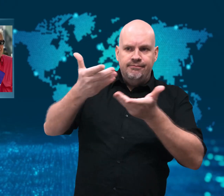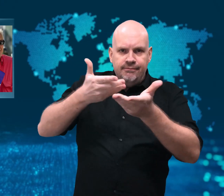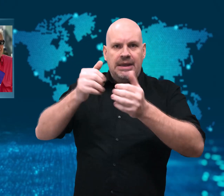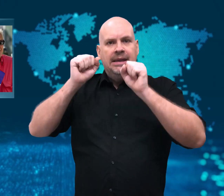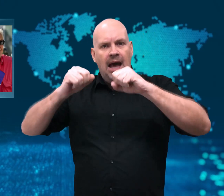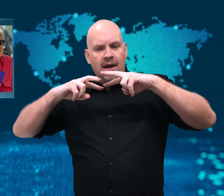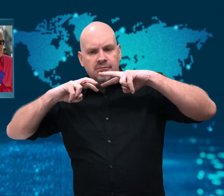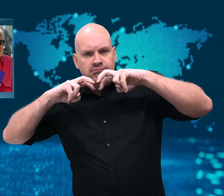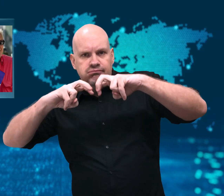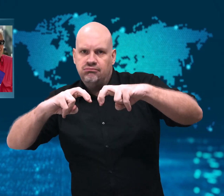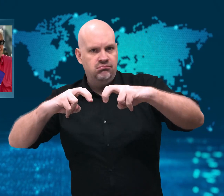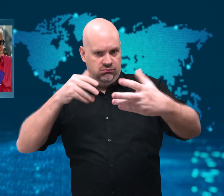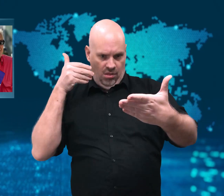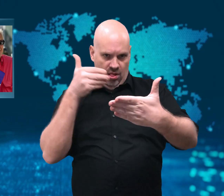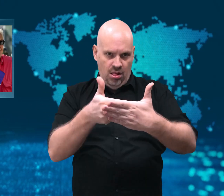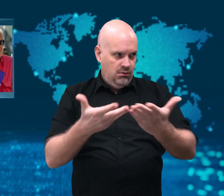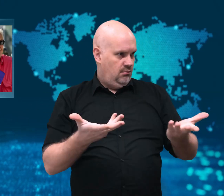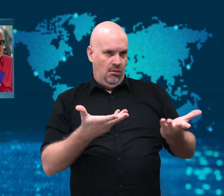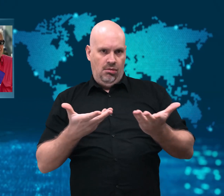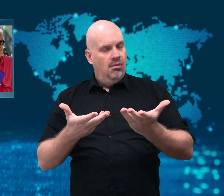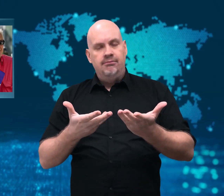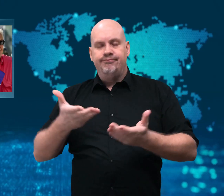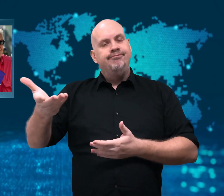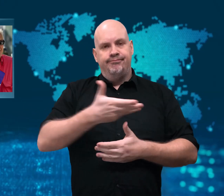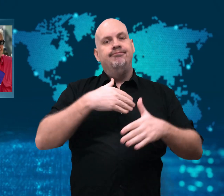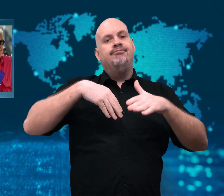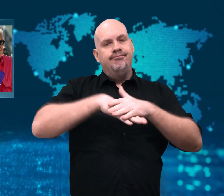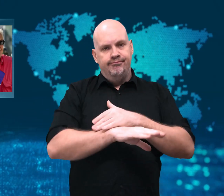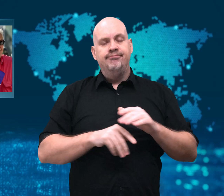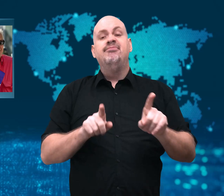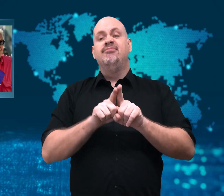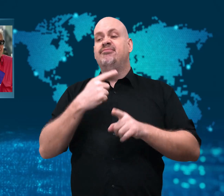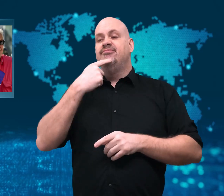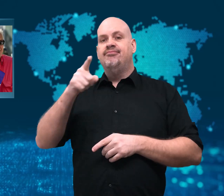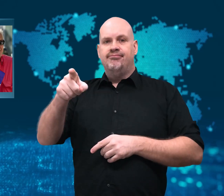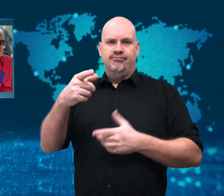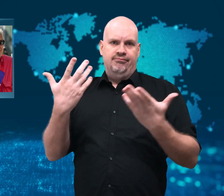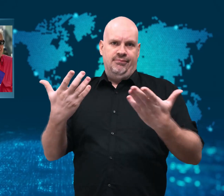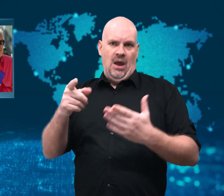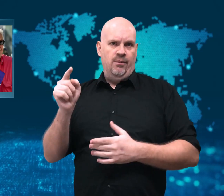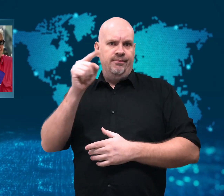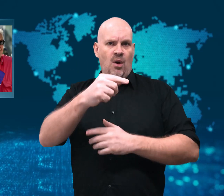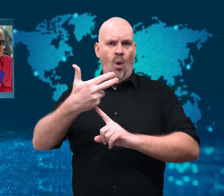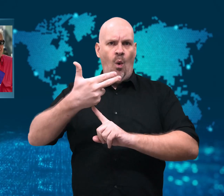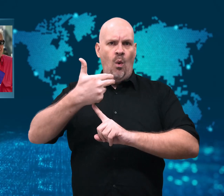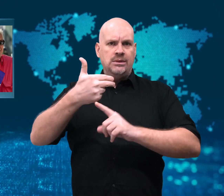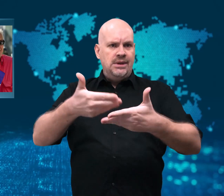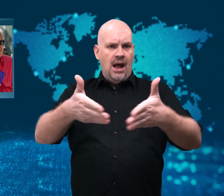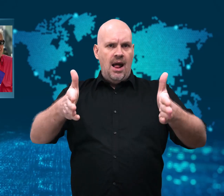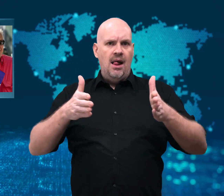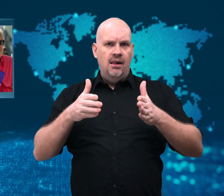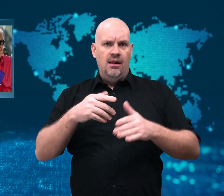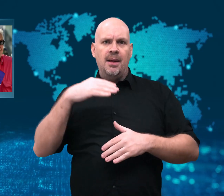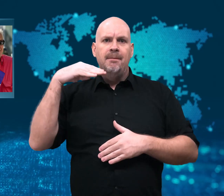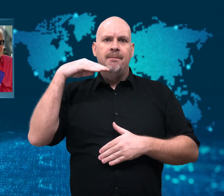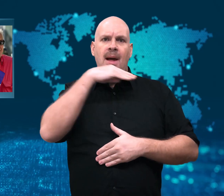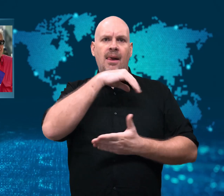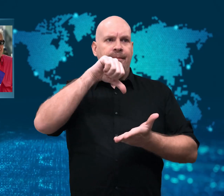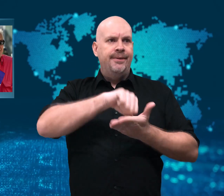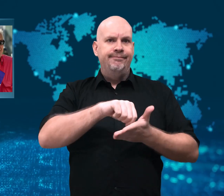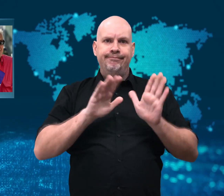The judge ordered the government to immediately release him from